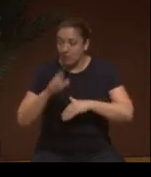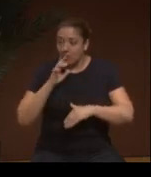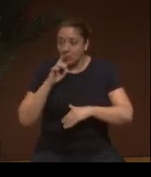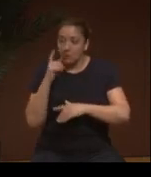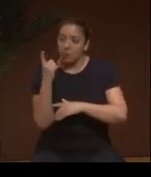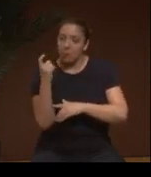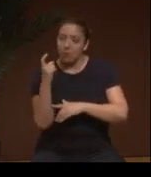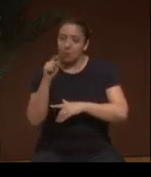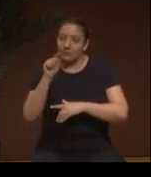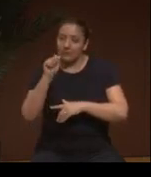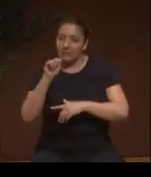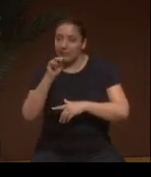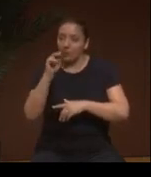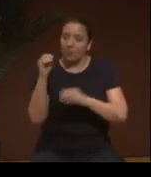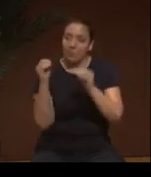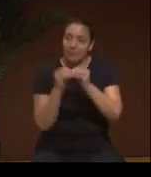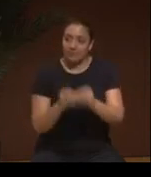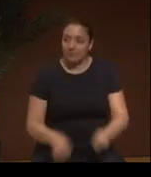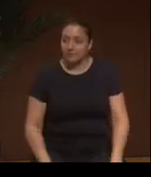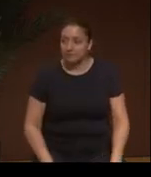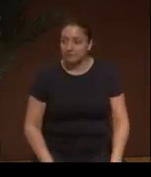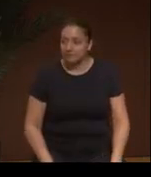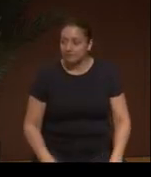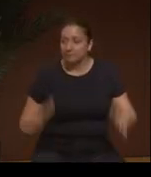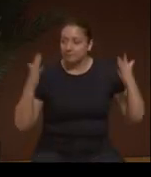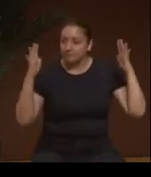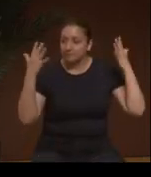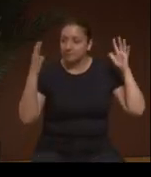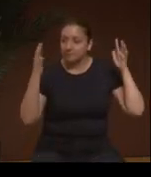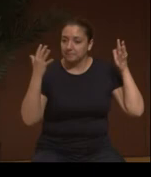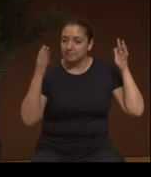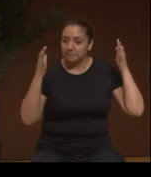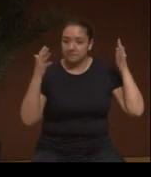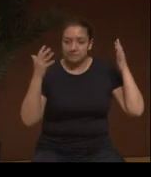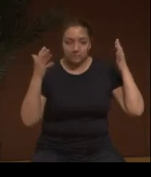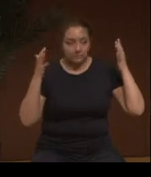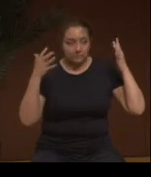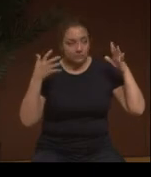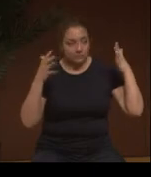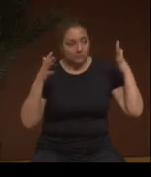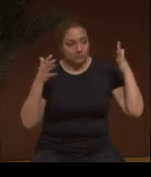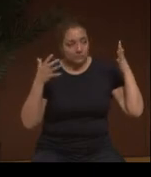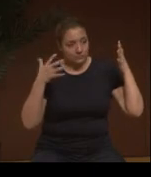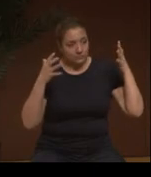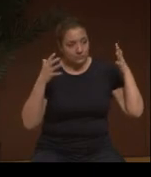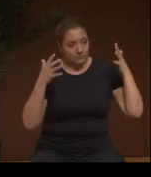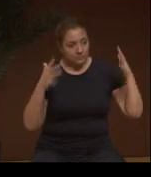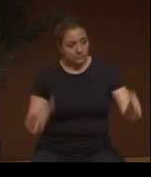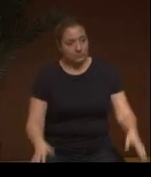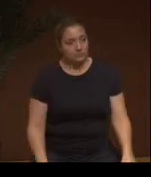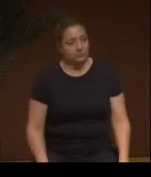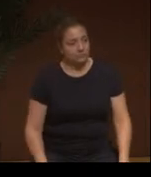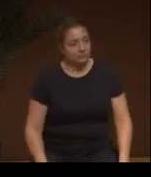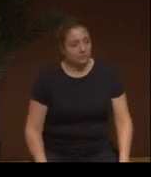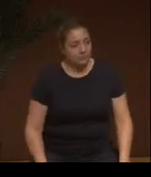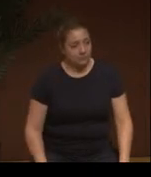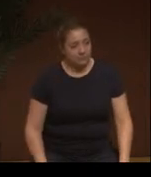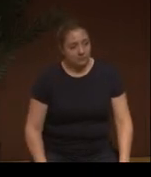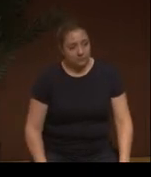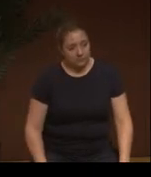So, Taíno lives and will live on while every woman keeps on giving birth to Borikén people, one more Taíno will be born.